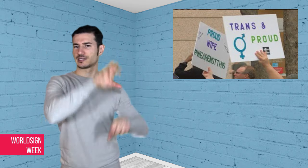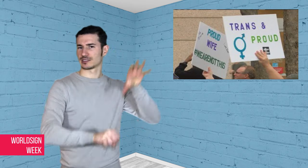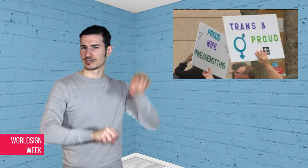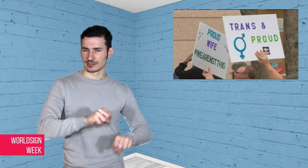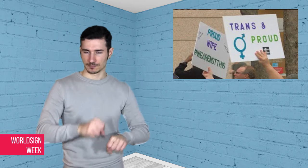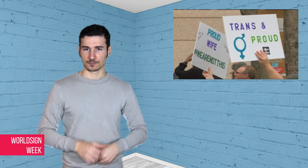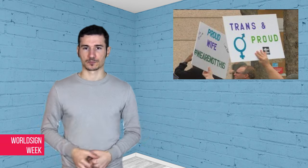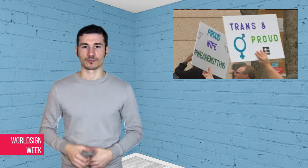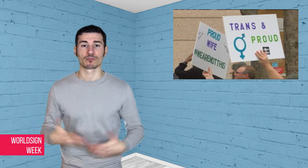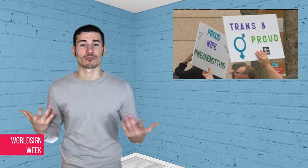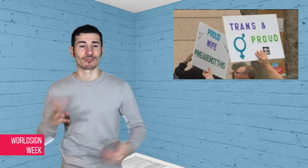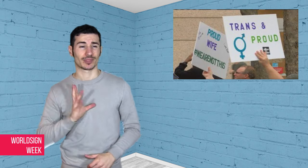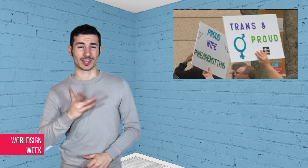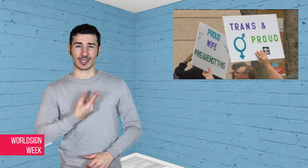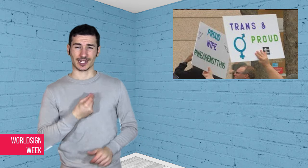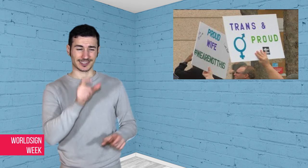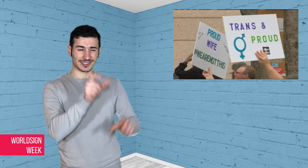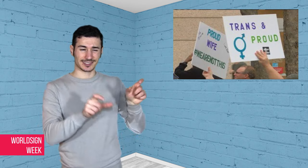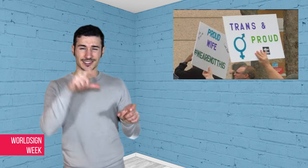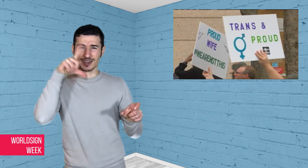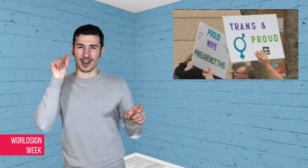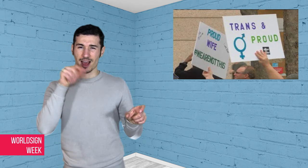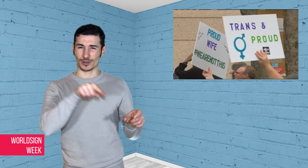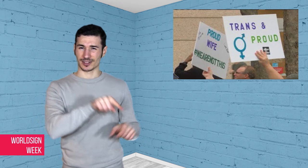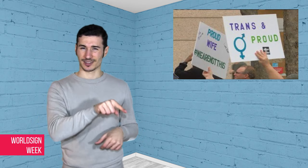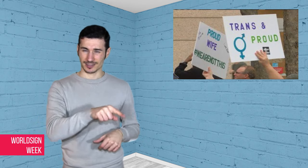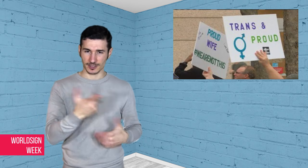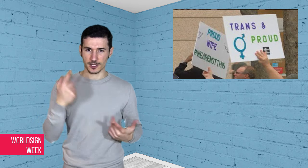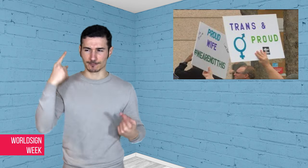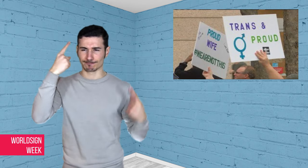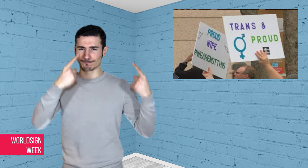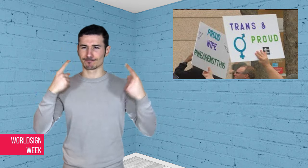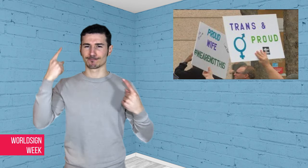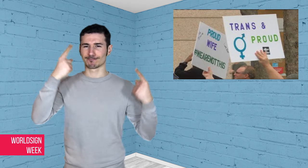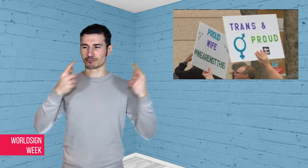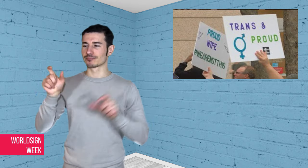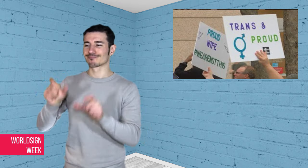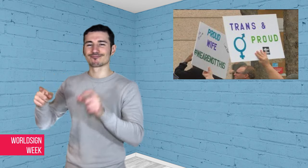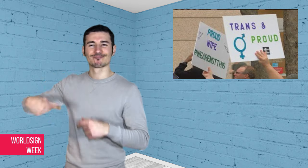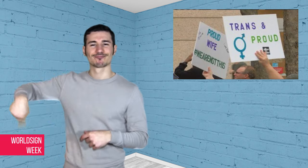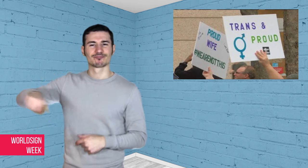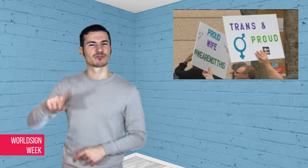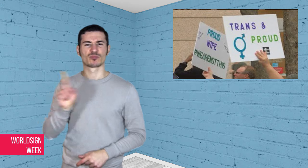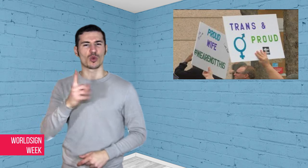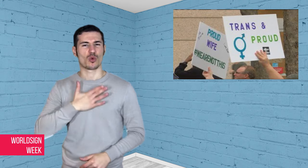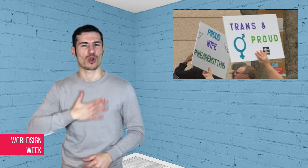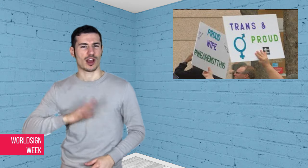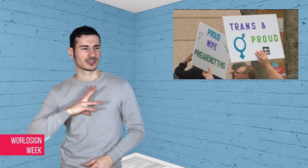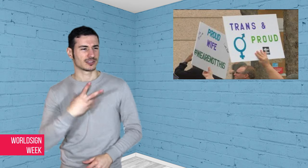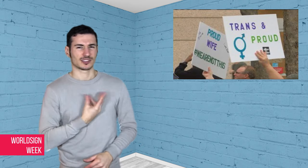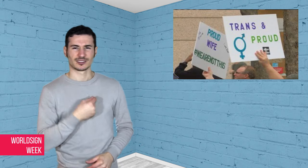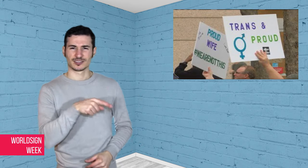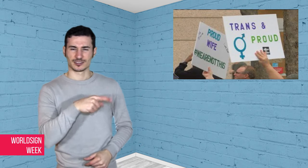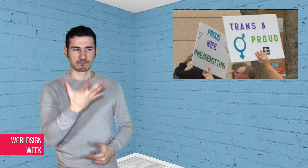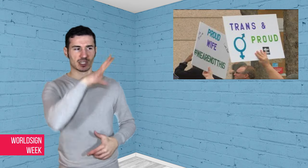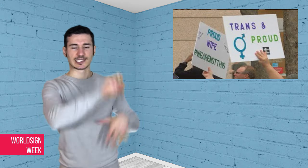members of Gallaudet community suspect transphobic individuals removed the